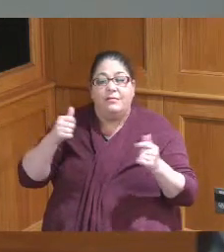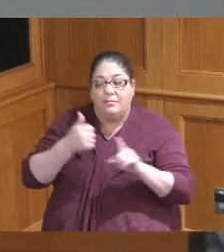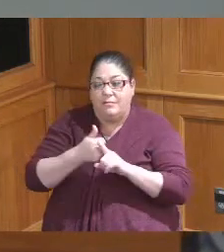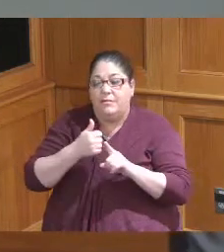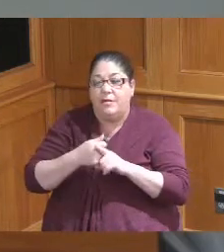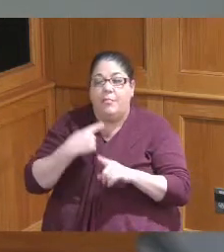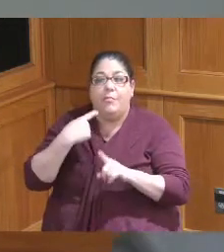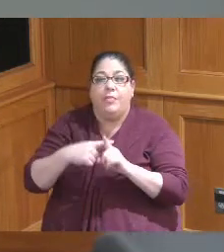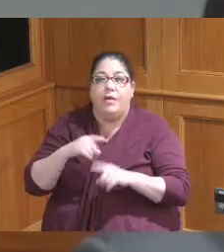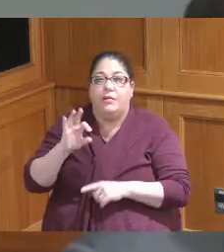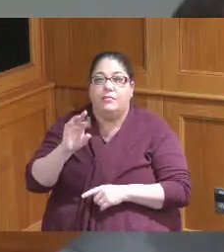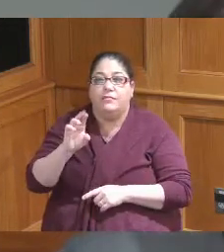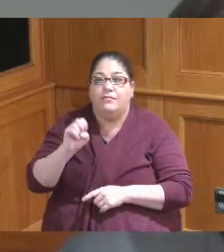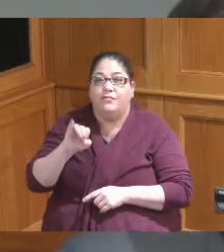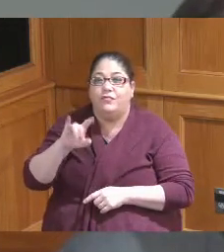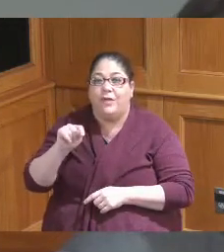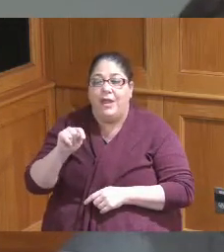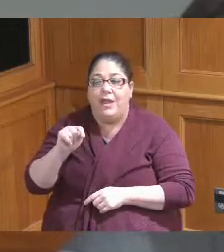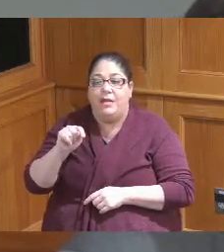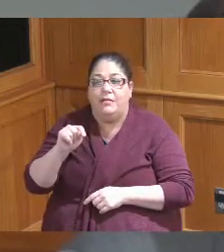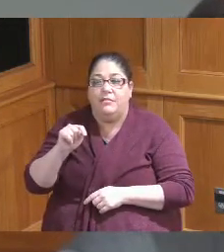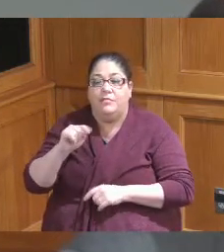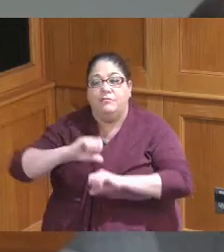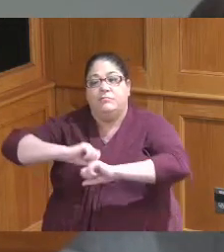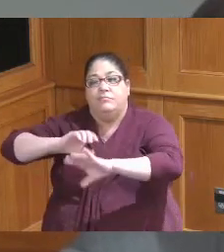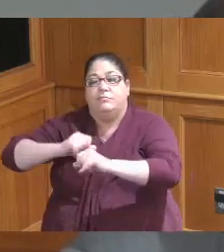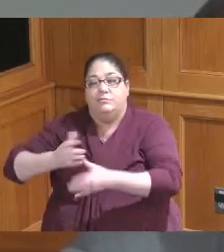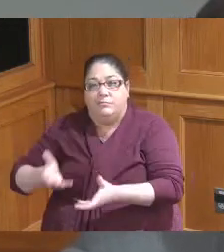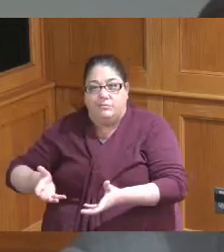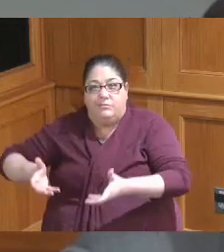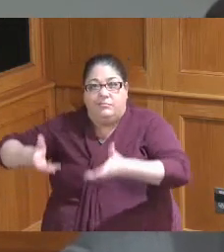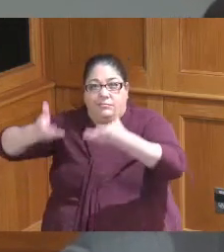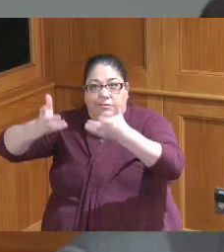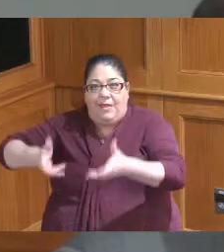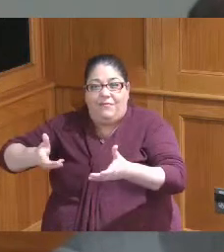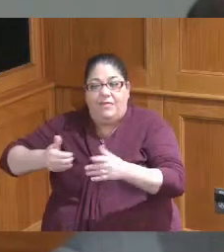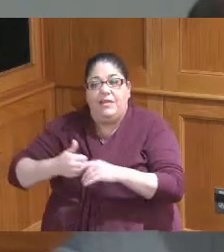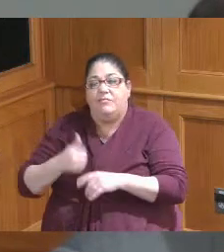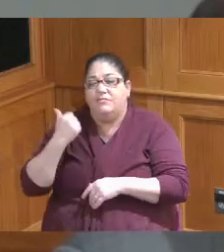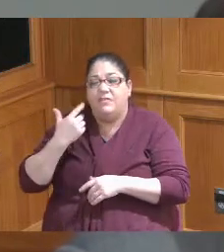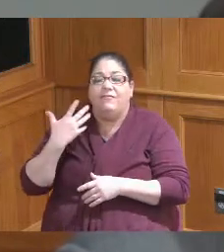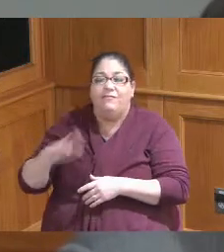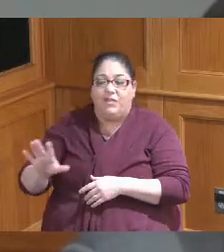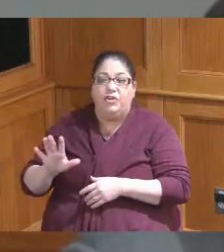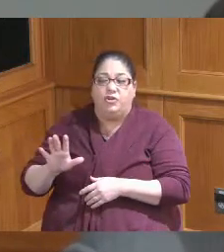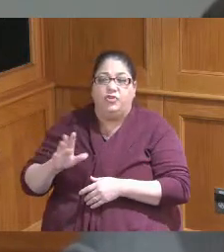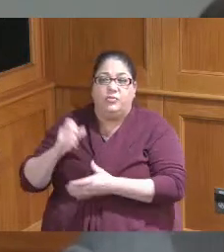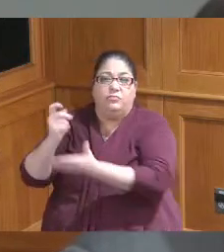elevators has already been awarded so just so the Board is aware that this bid rejection which was